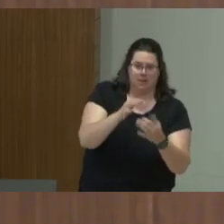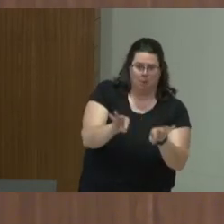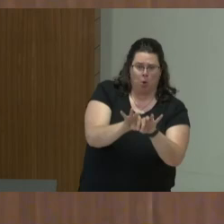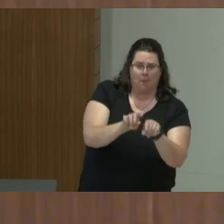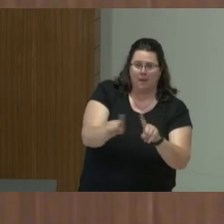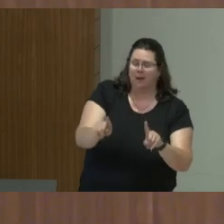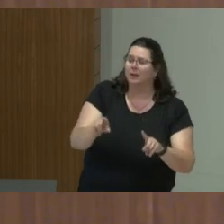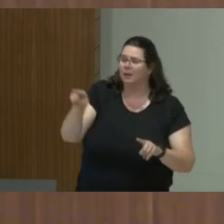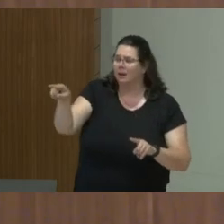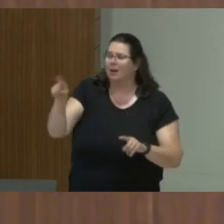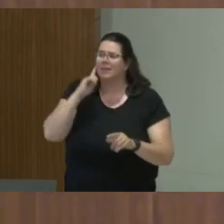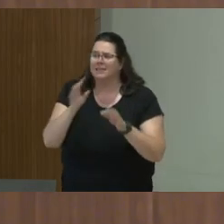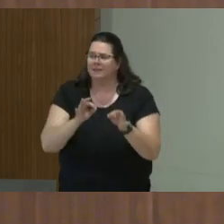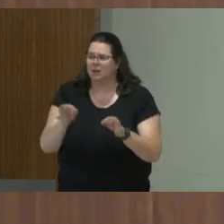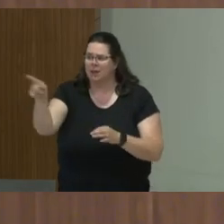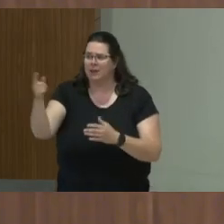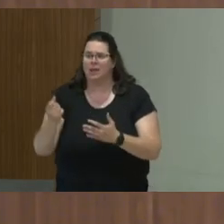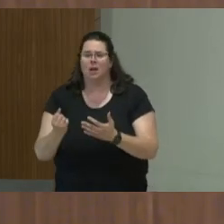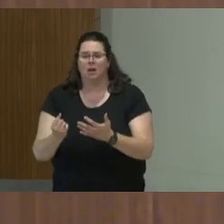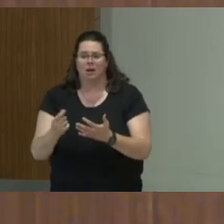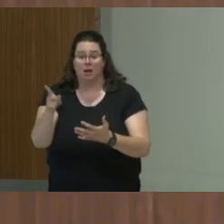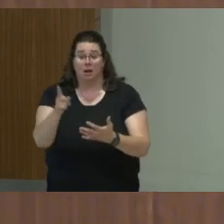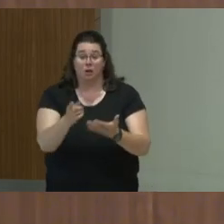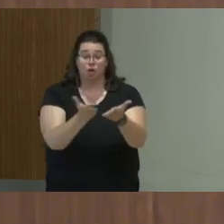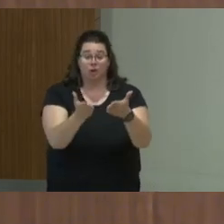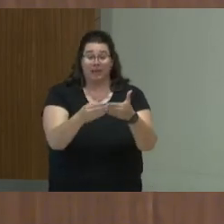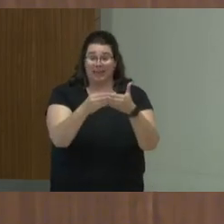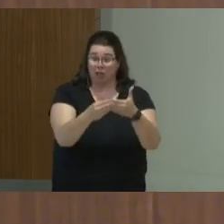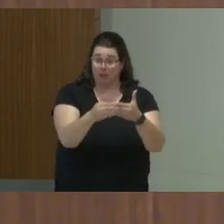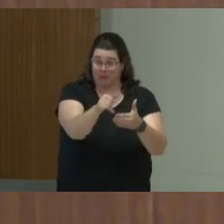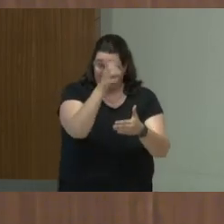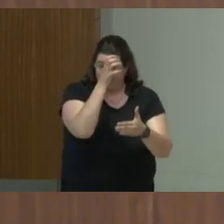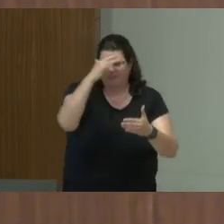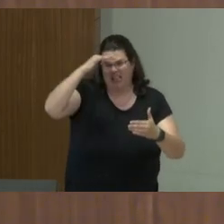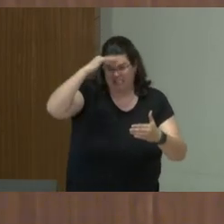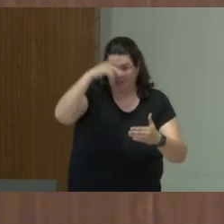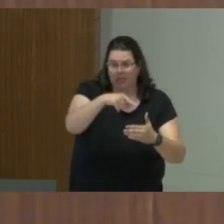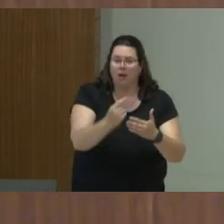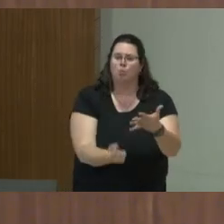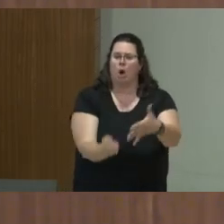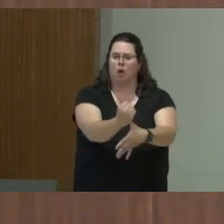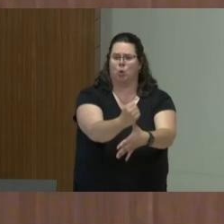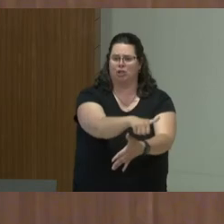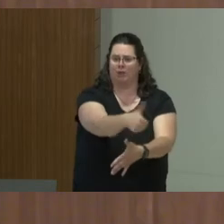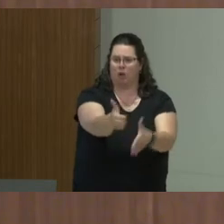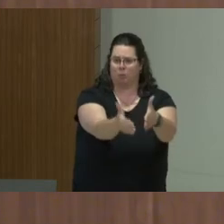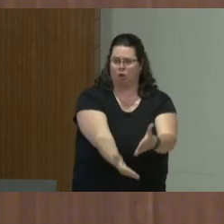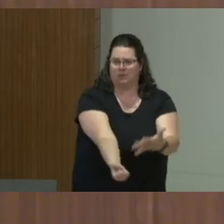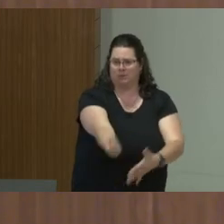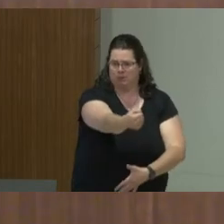It does, I think prioritization of the other is extremely important. Yeah, a great one, yeah, I agree. But I think that can also be a risk for the halo,